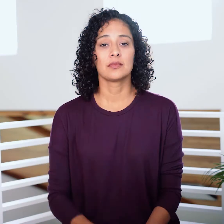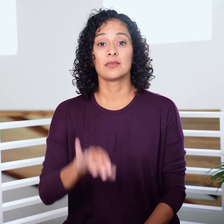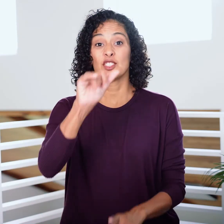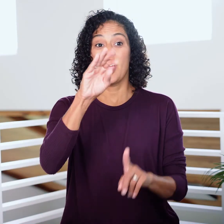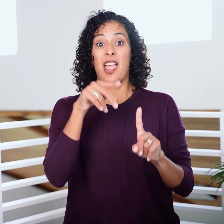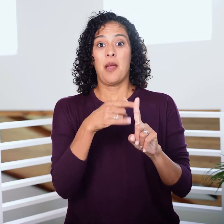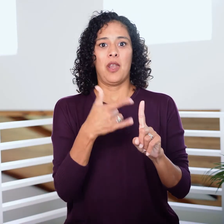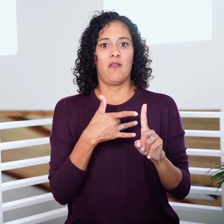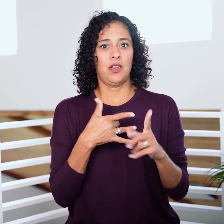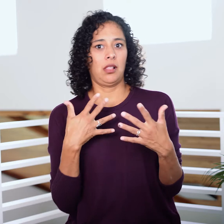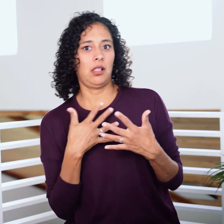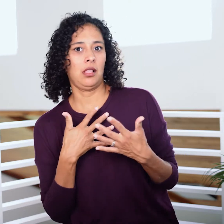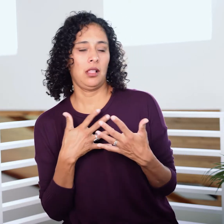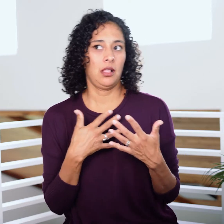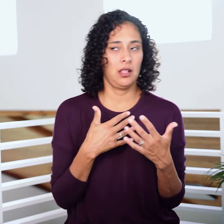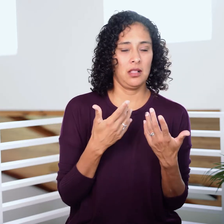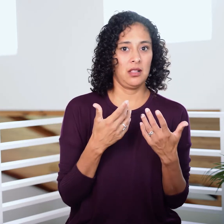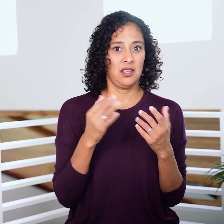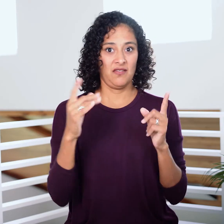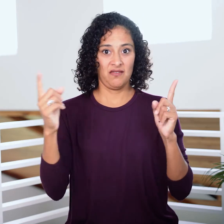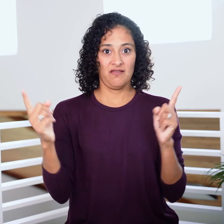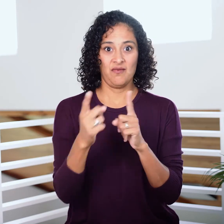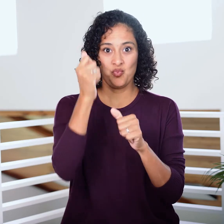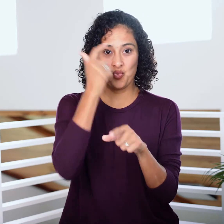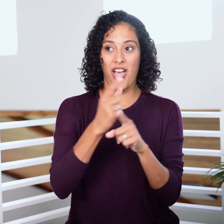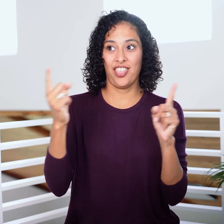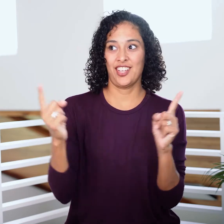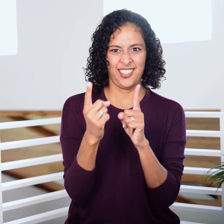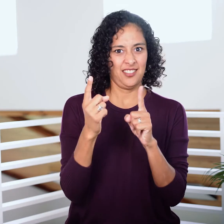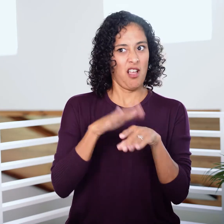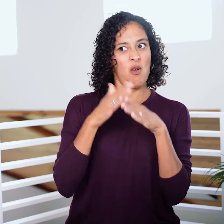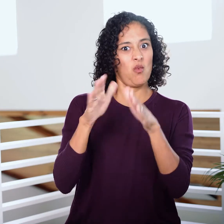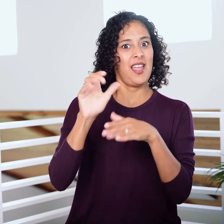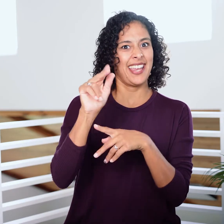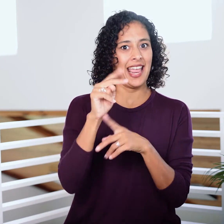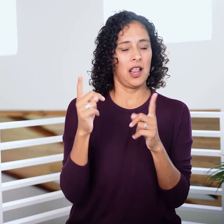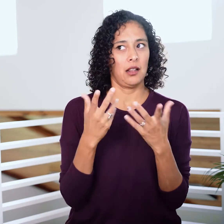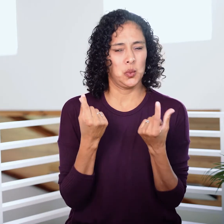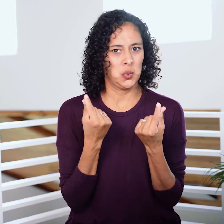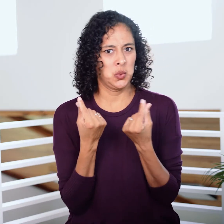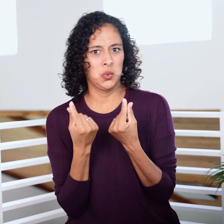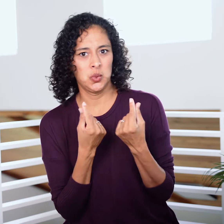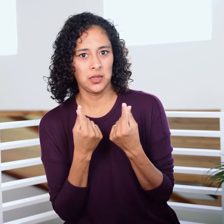Jacob fears how things will go if he encounters his brother on their trip to Canaan.